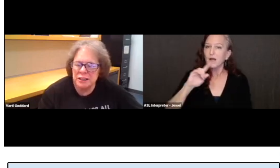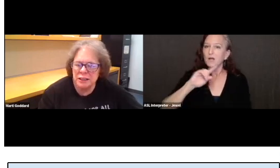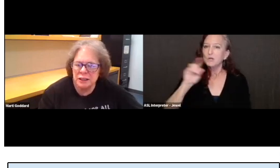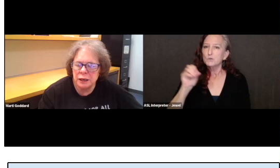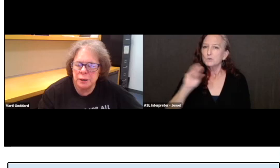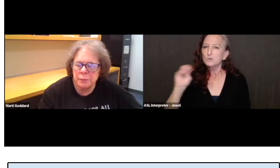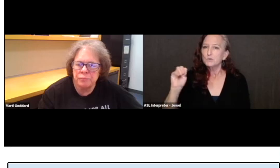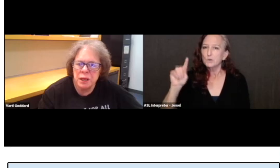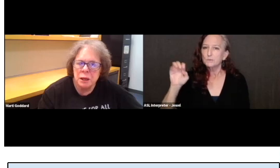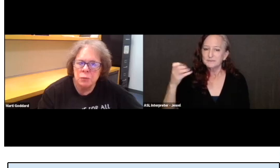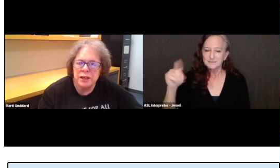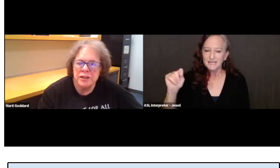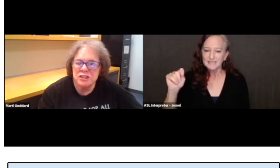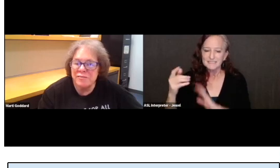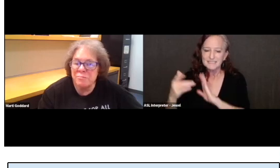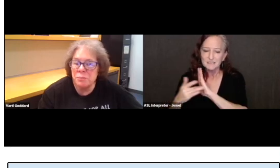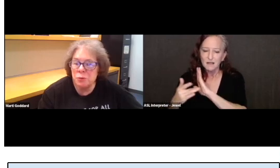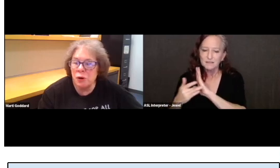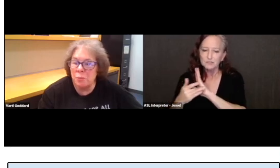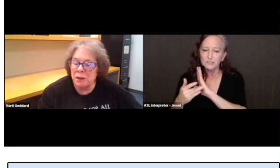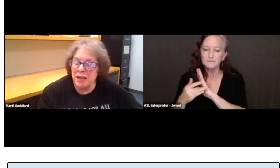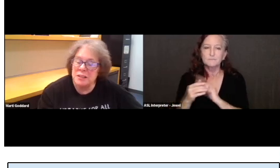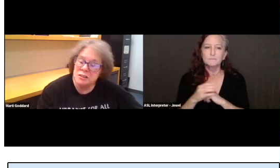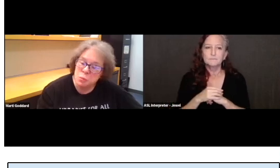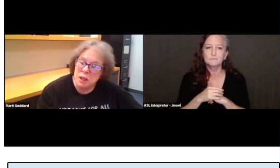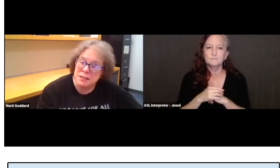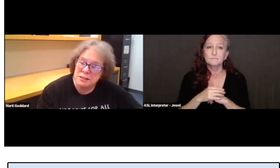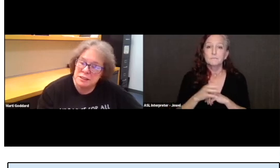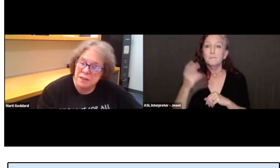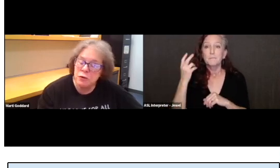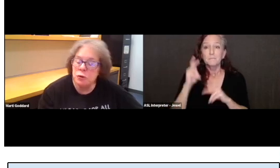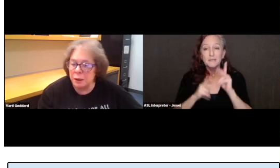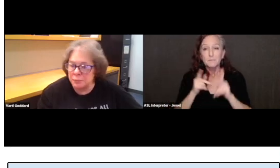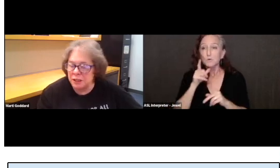And then we actually have people who are blind as well as deaf who come in